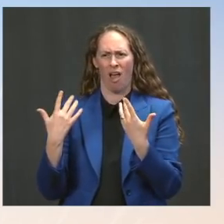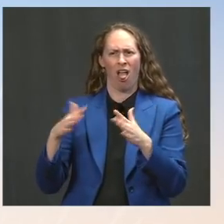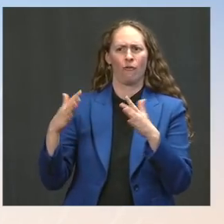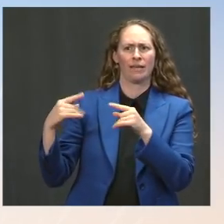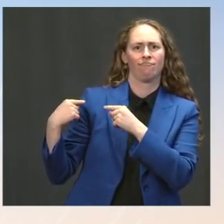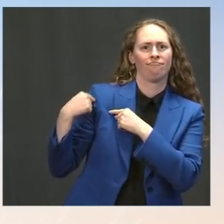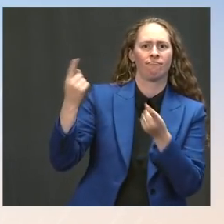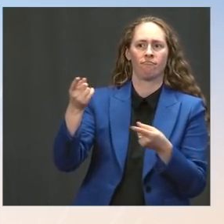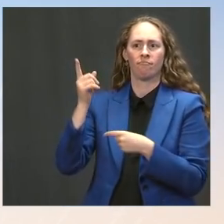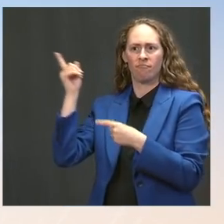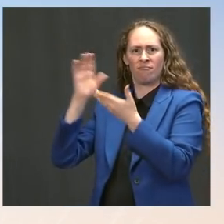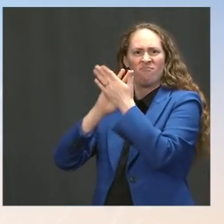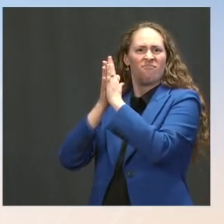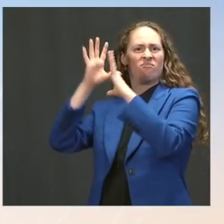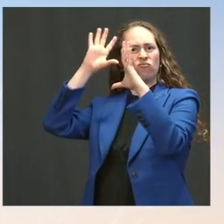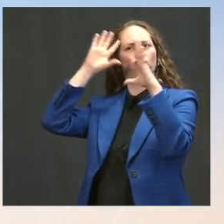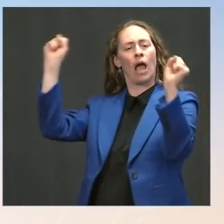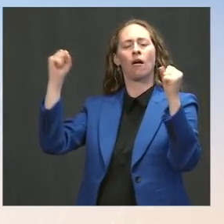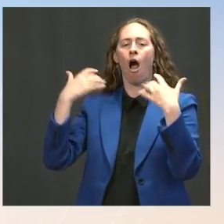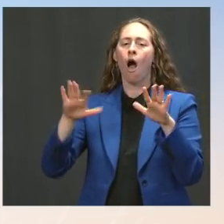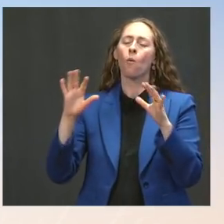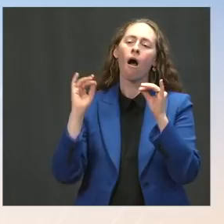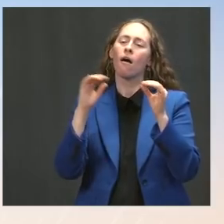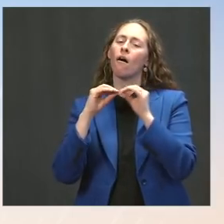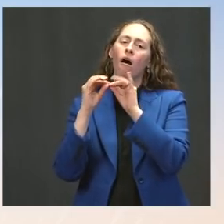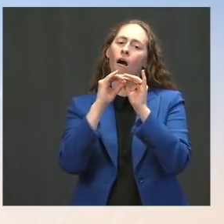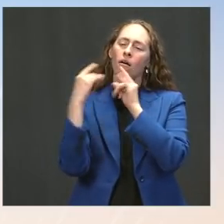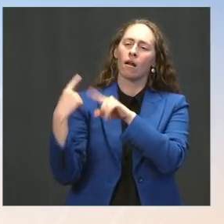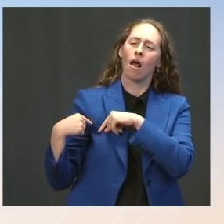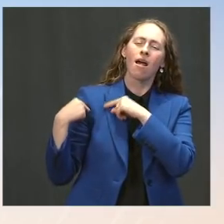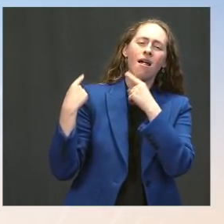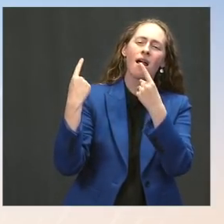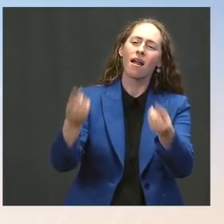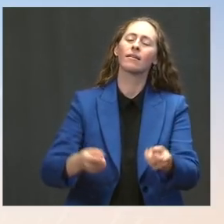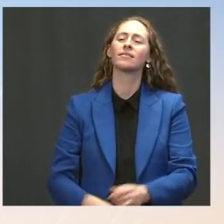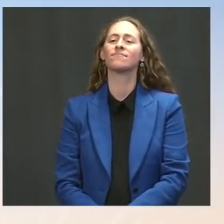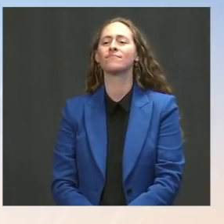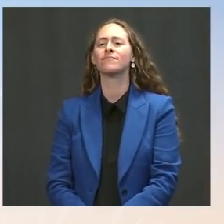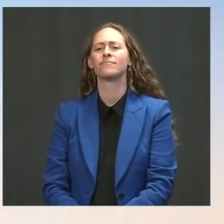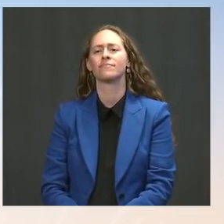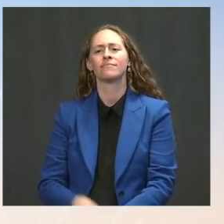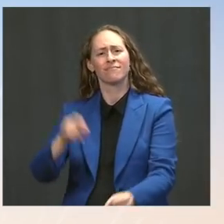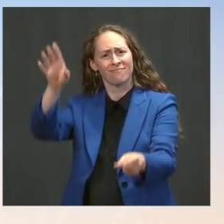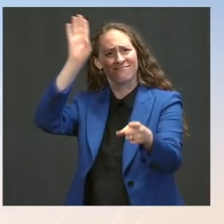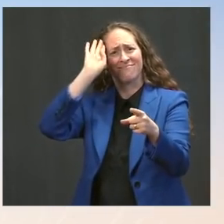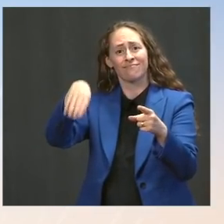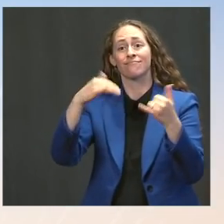Certainly, the surge in cases among unvaccinated, because of the Delta variant, prompts,